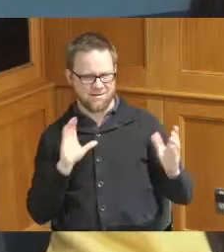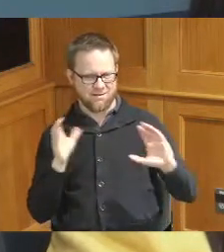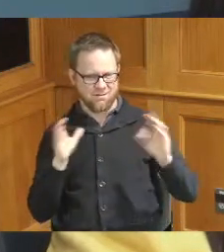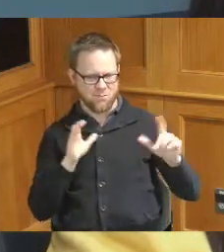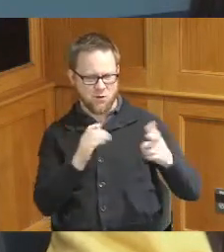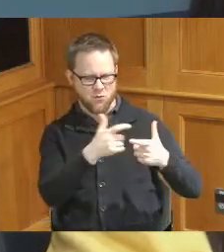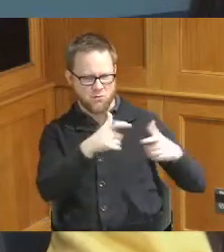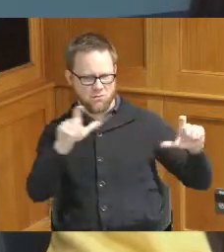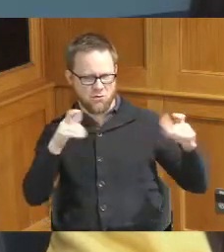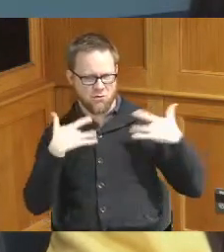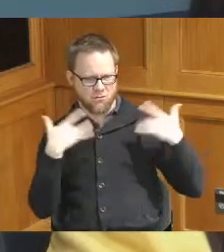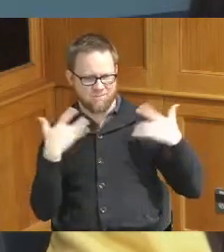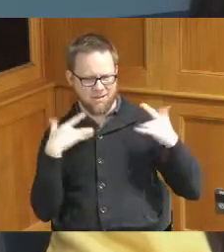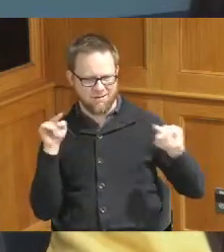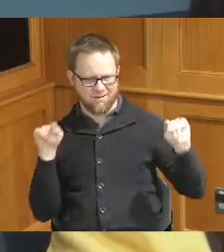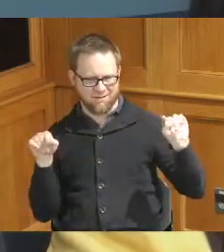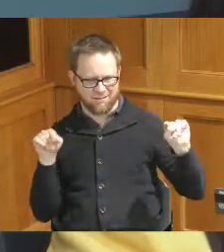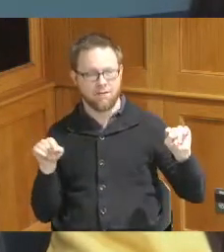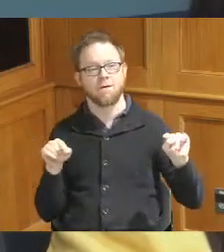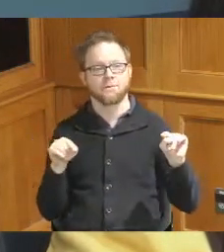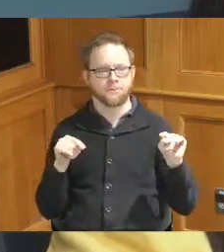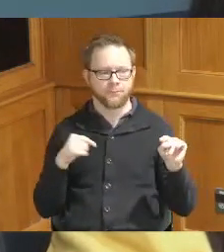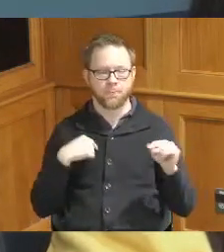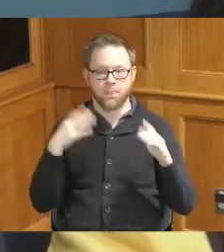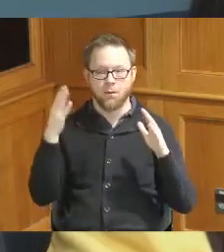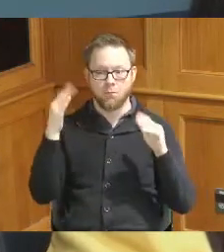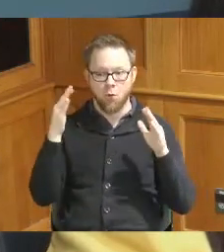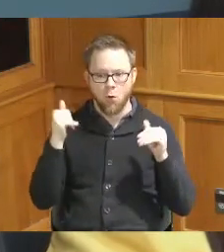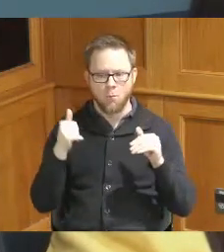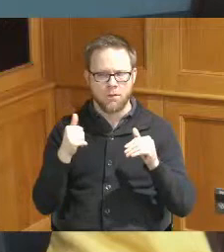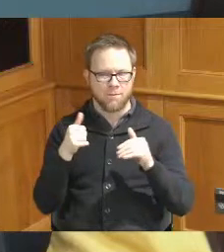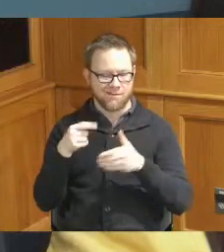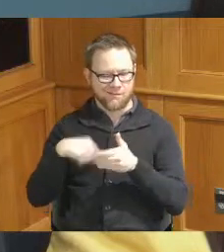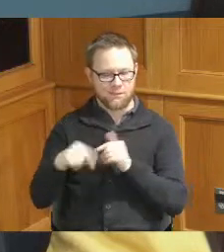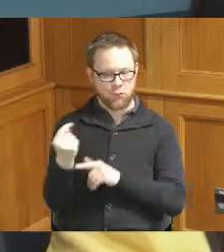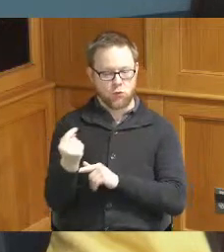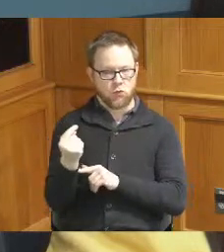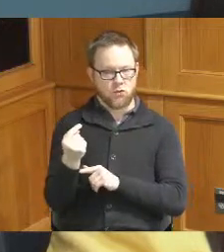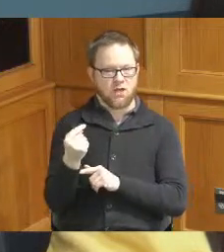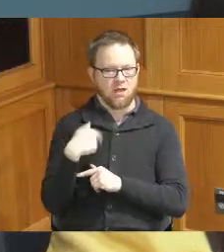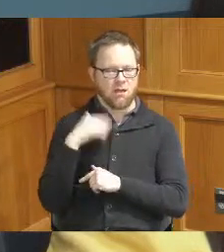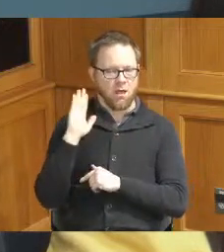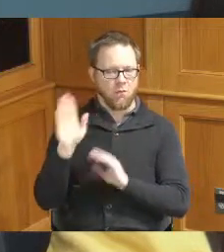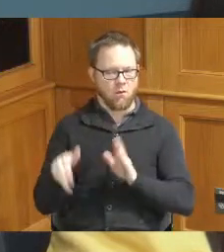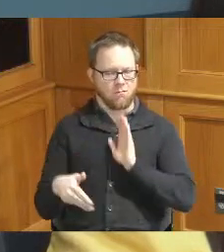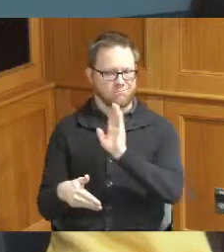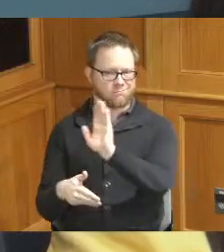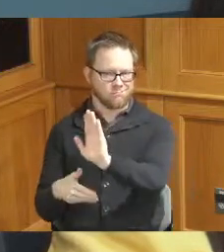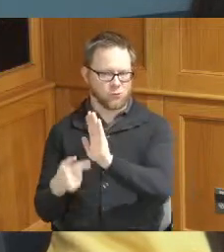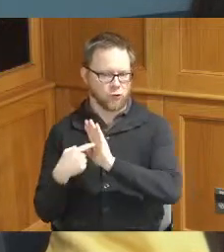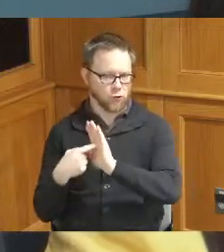opportunity so I'm hoping by no later than Tuesday you will get an idea of what we're are asking for